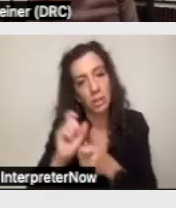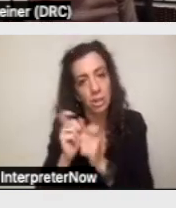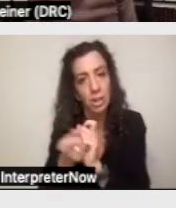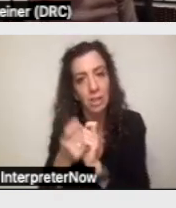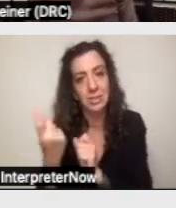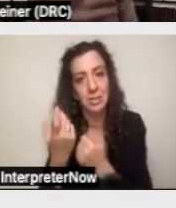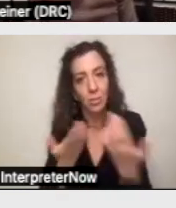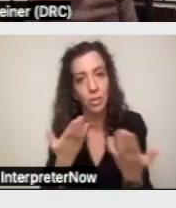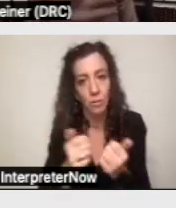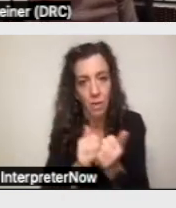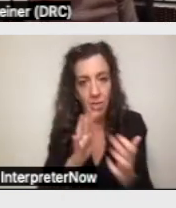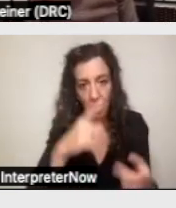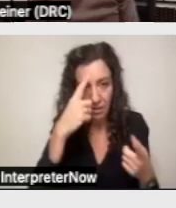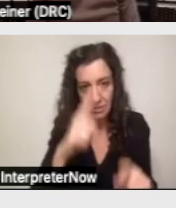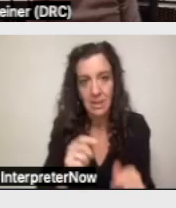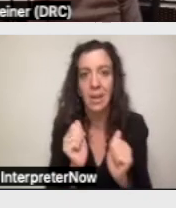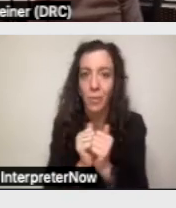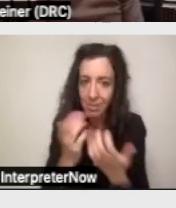without providing this notice.